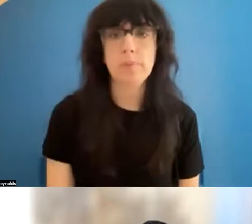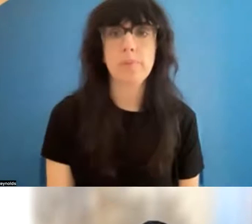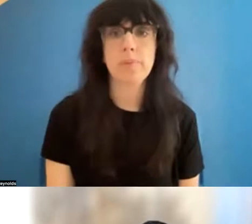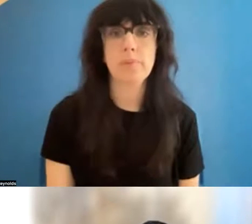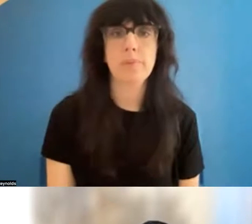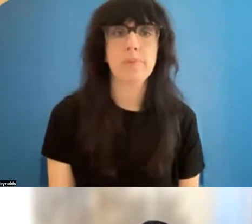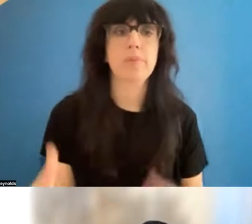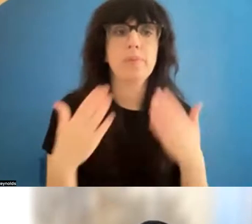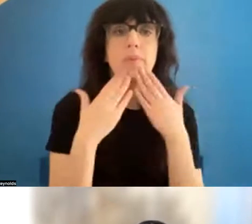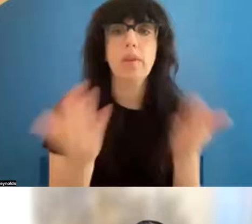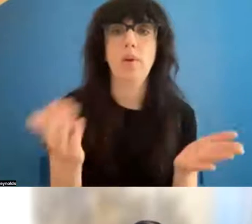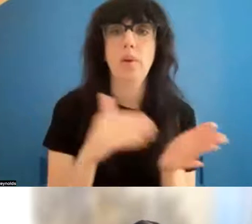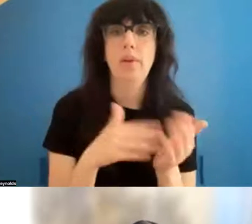Thank your again for everyone being with us today for